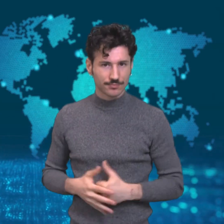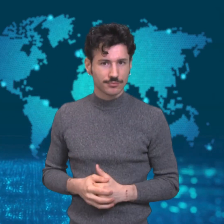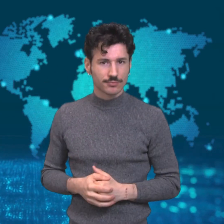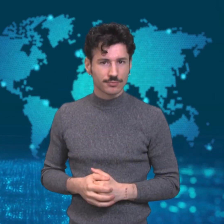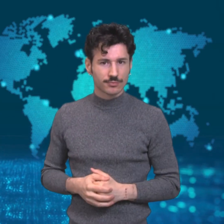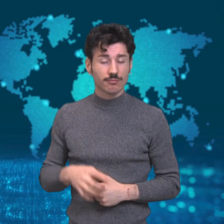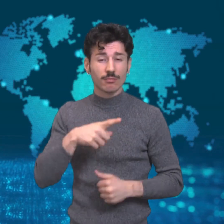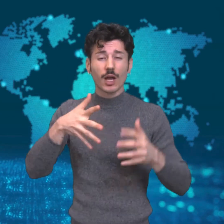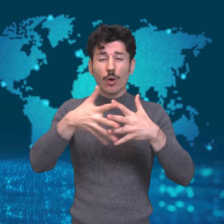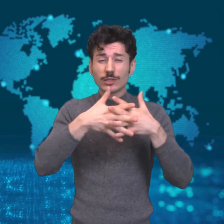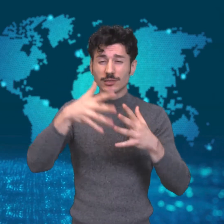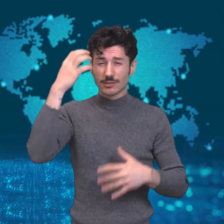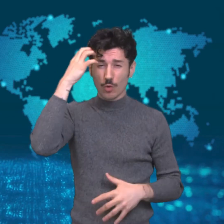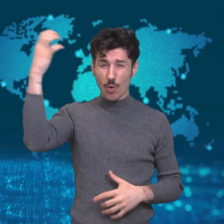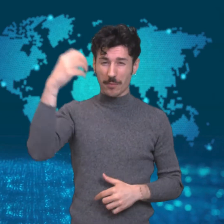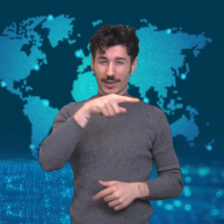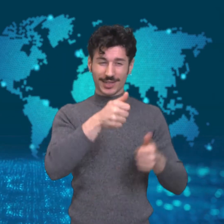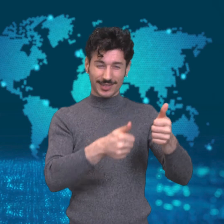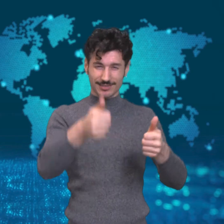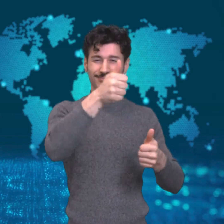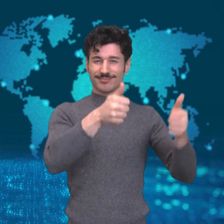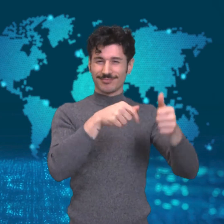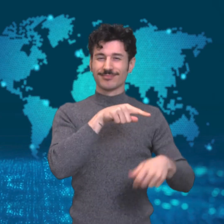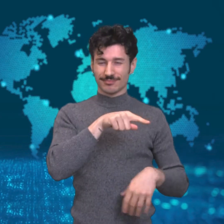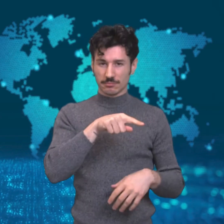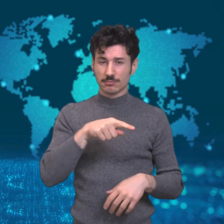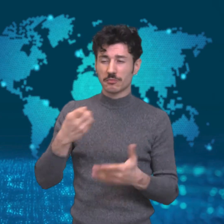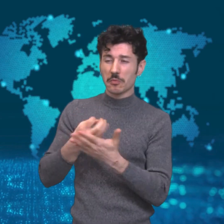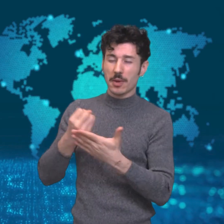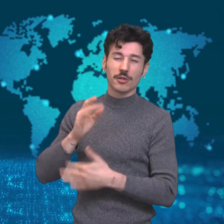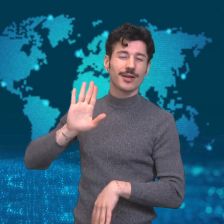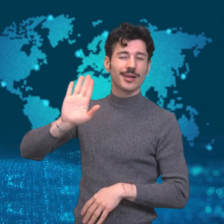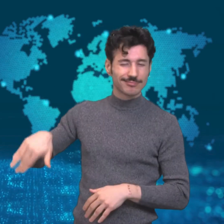nation. The US government officials dismissed those